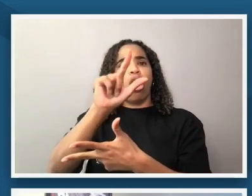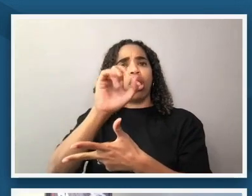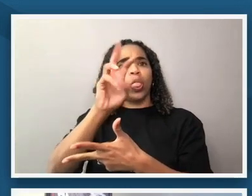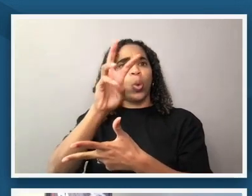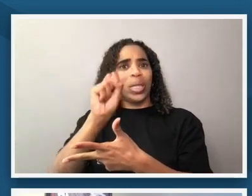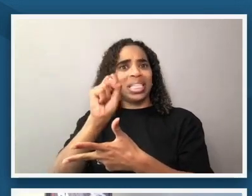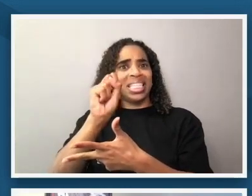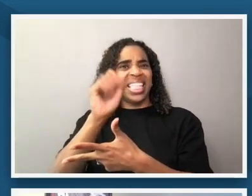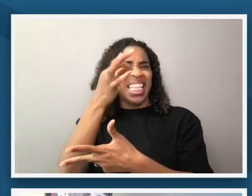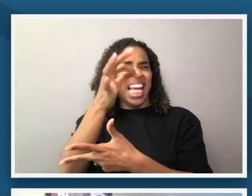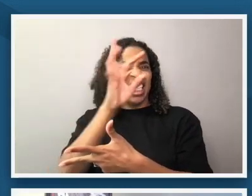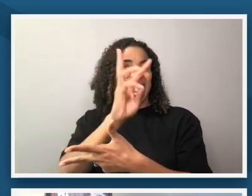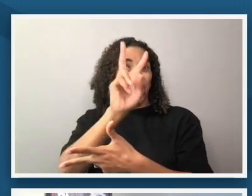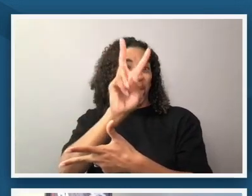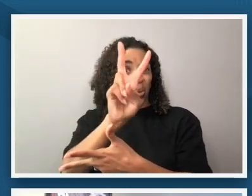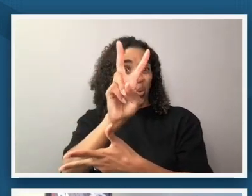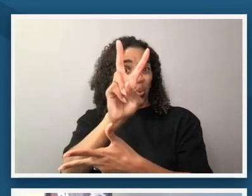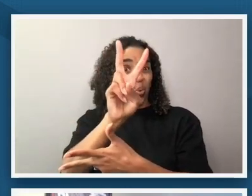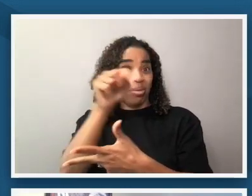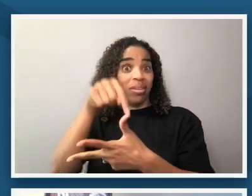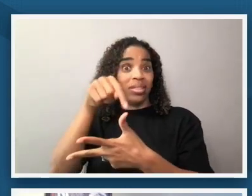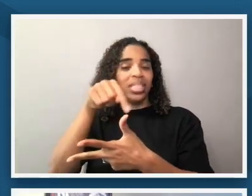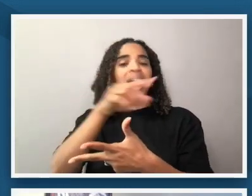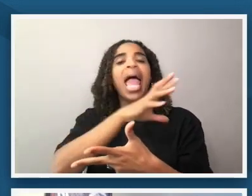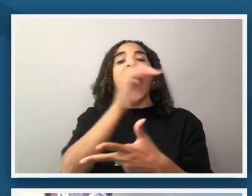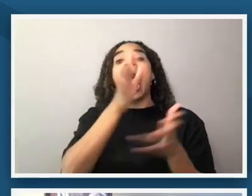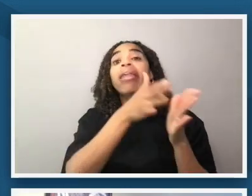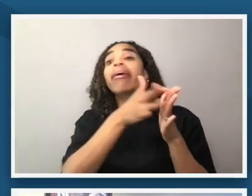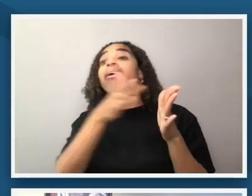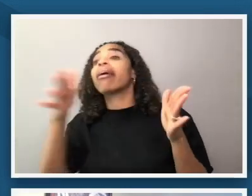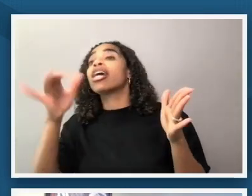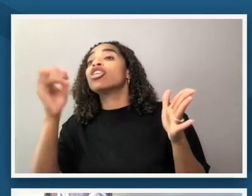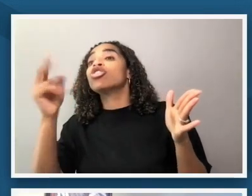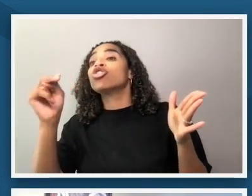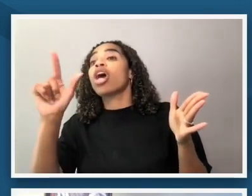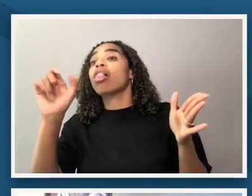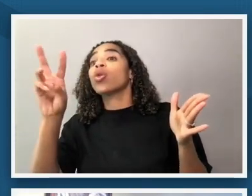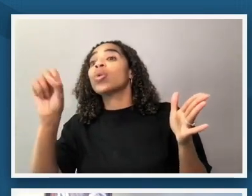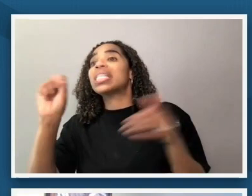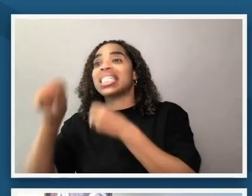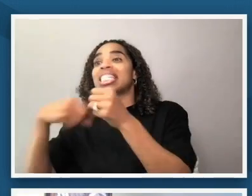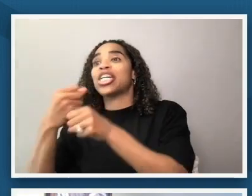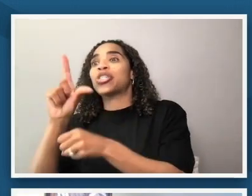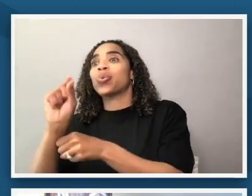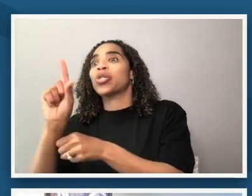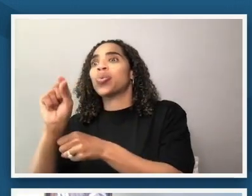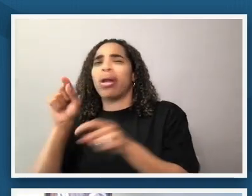and john lewis of 2020. if you can move to the next slide